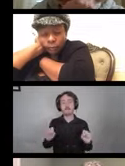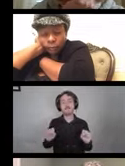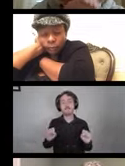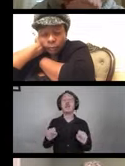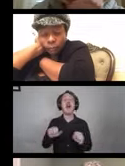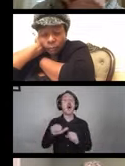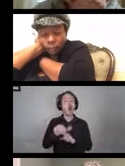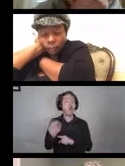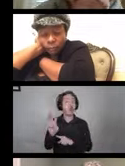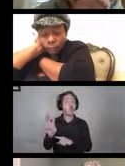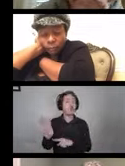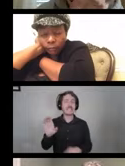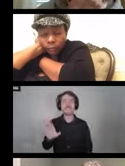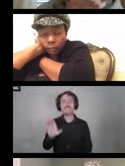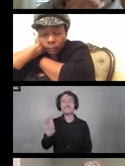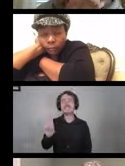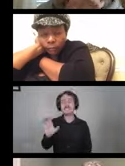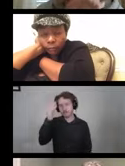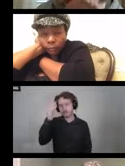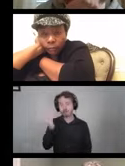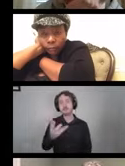guidance which is very important to check out.